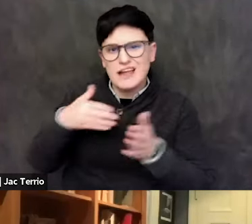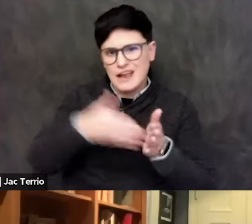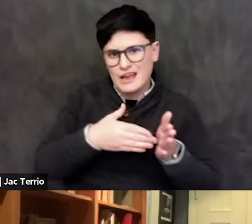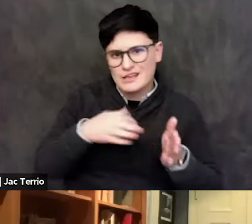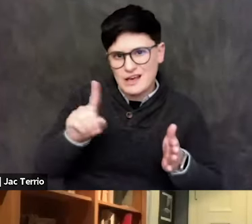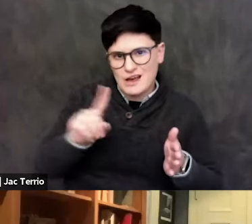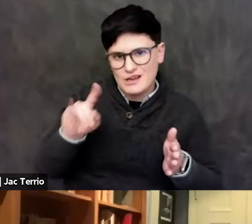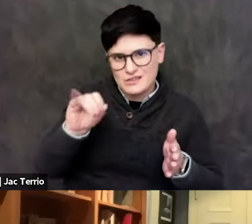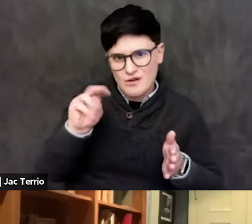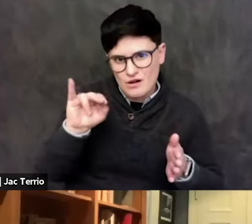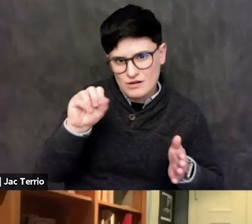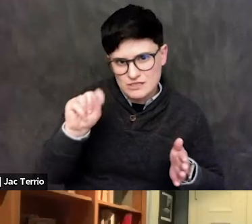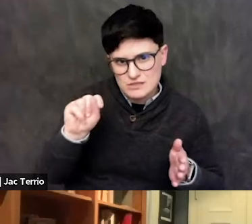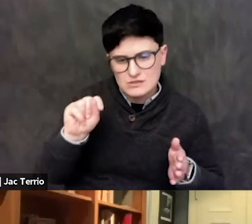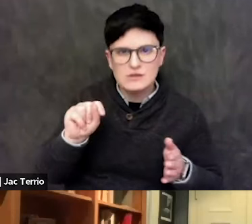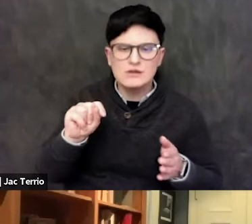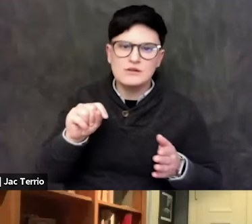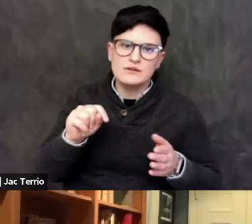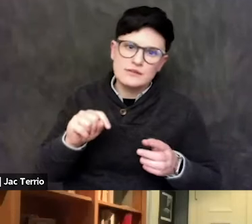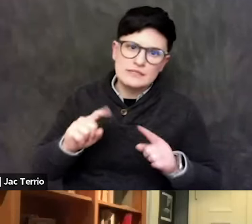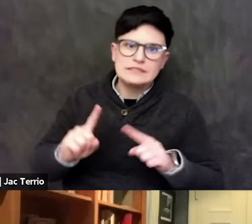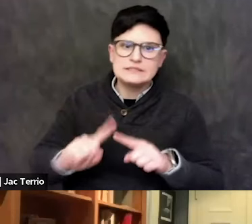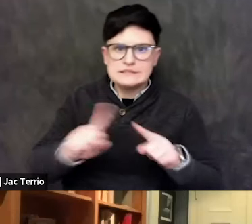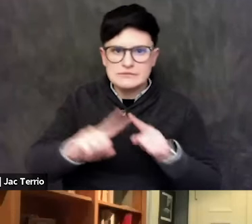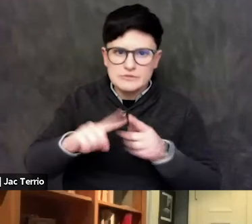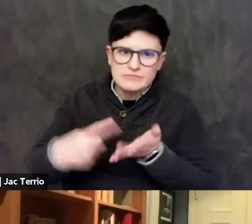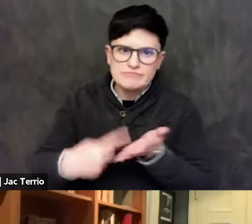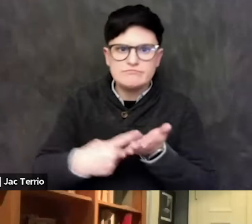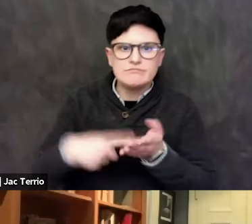about that speech at the CUNY graduate at the law school,